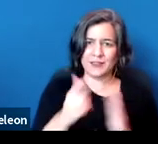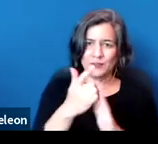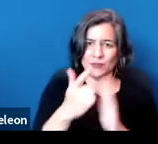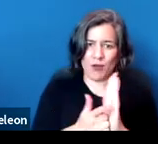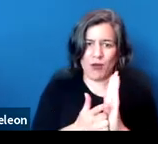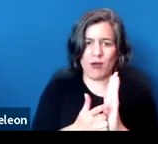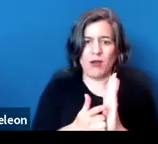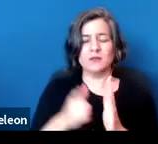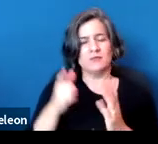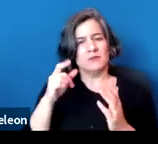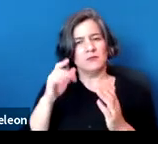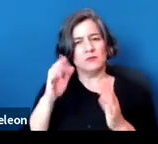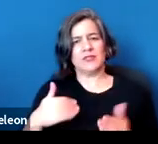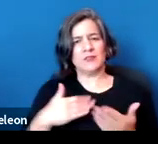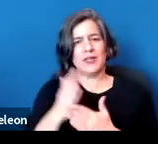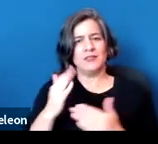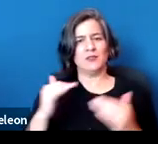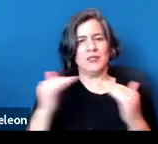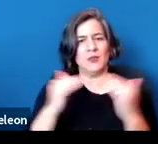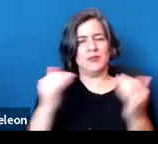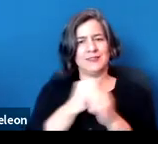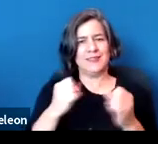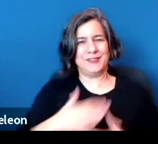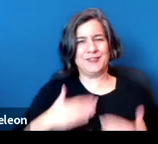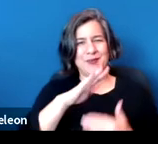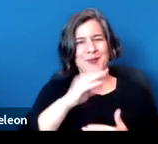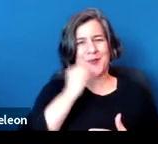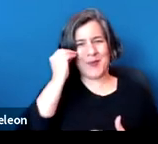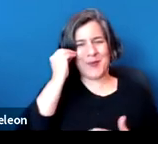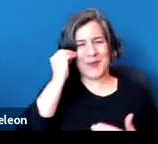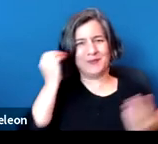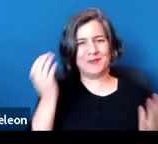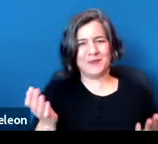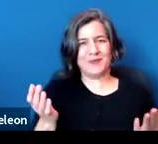and safely enjoy the home, with includes the ability to cure the lease violation,